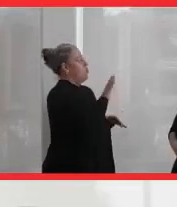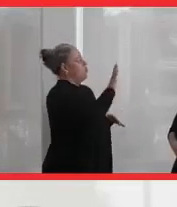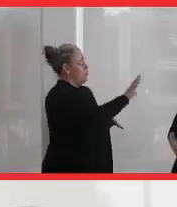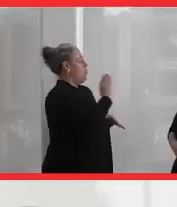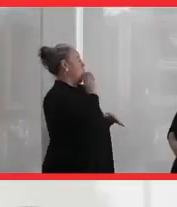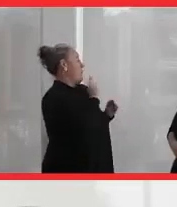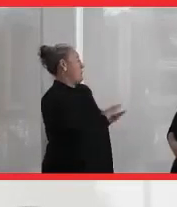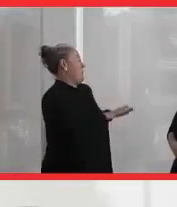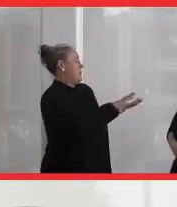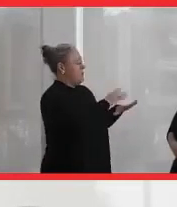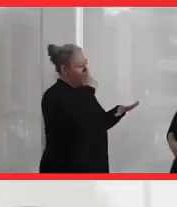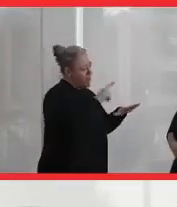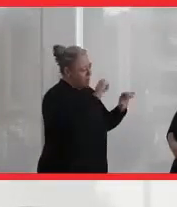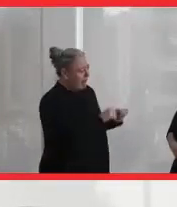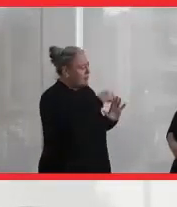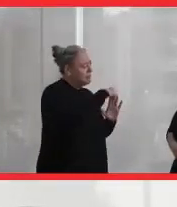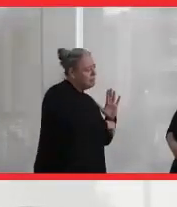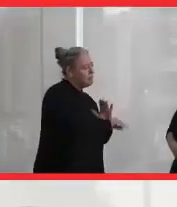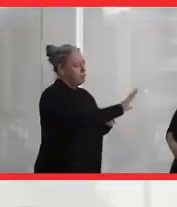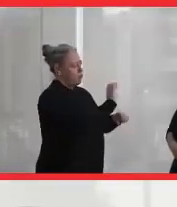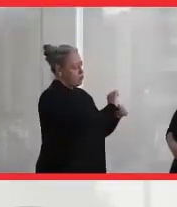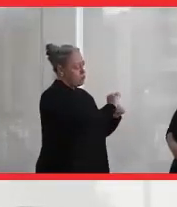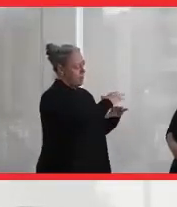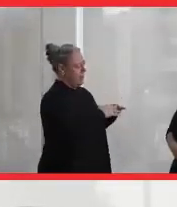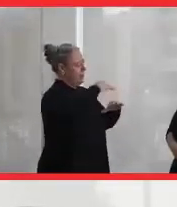I'm wondering if you can tell us a little bit about your work in Indigenous solidarity